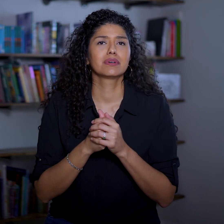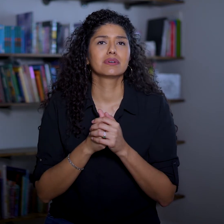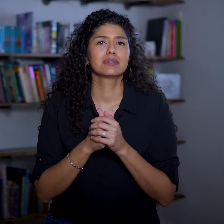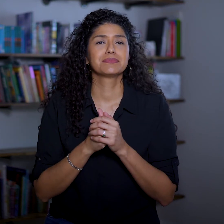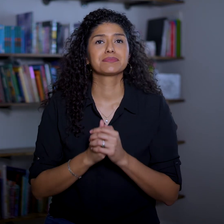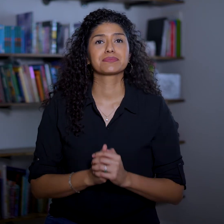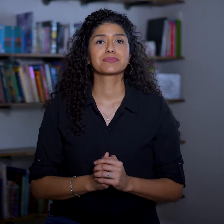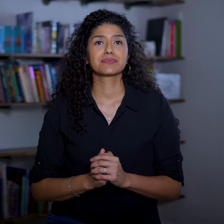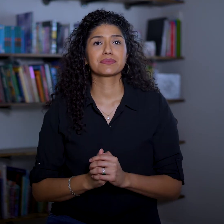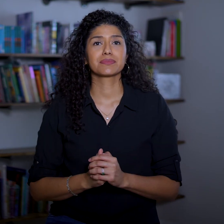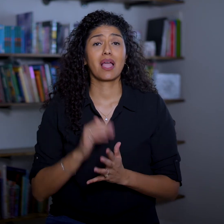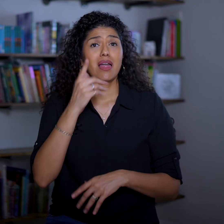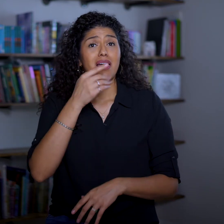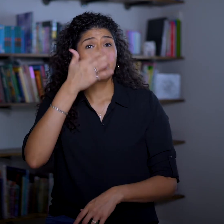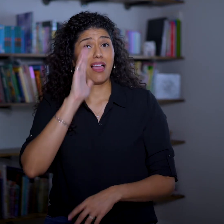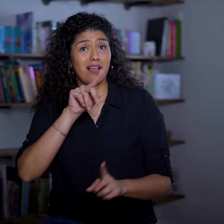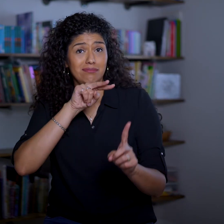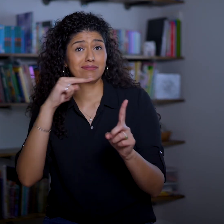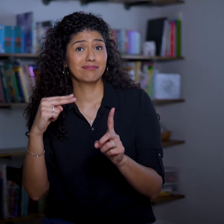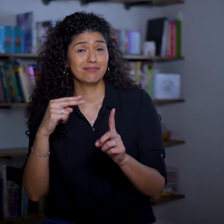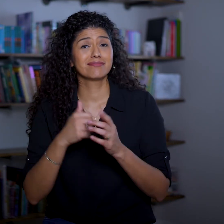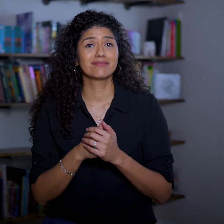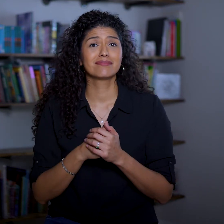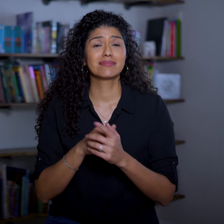The God Shot: